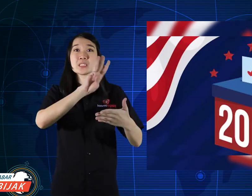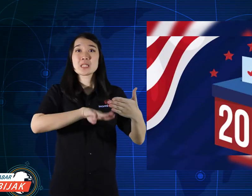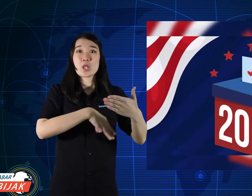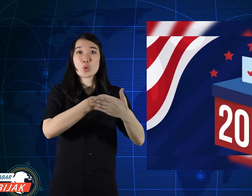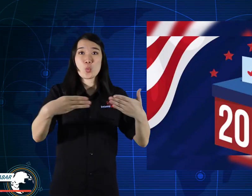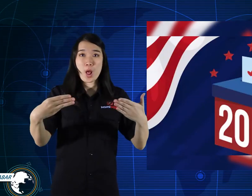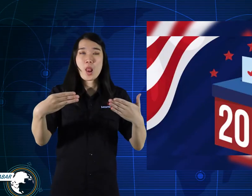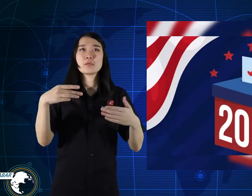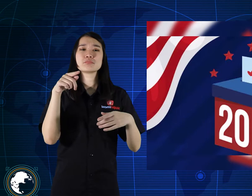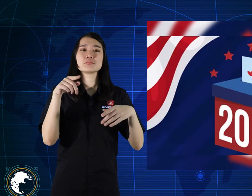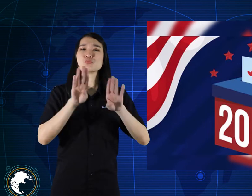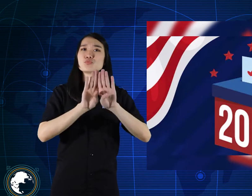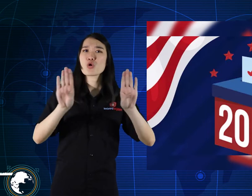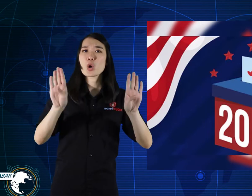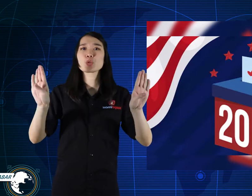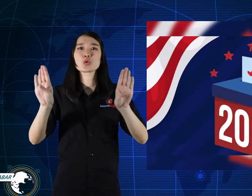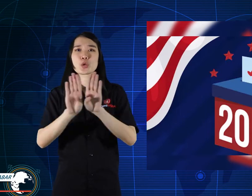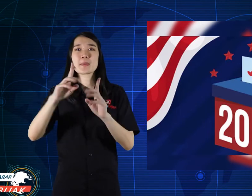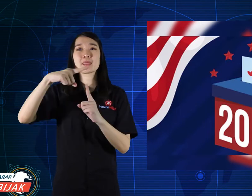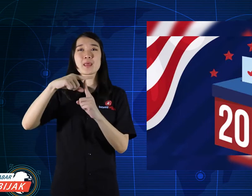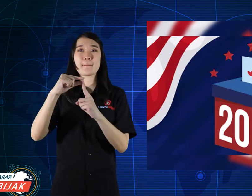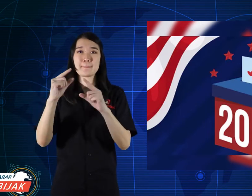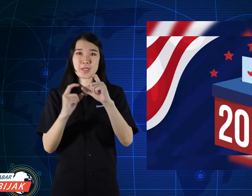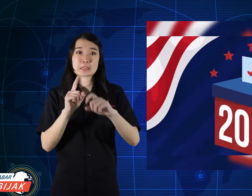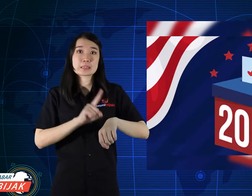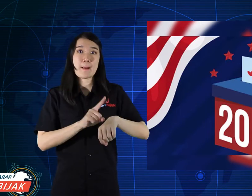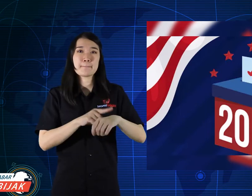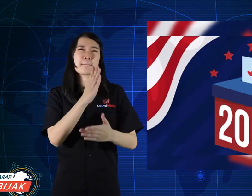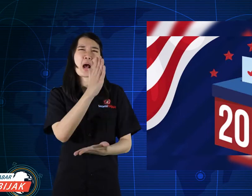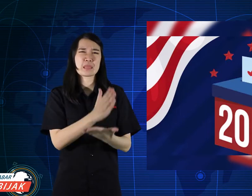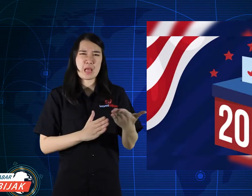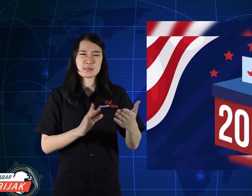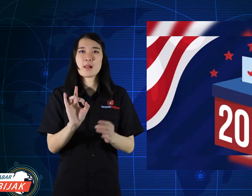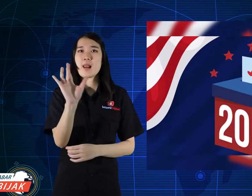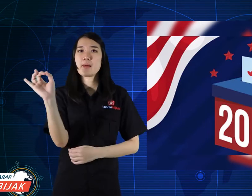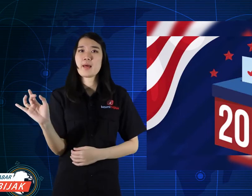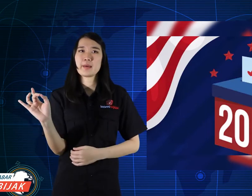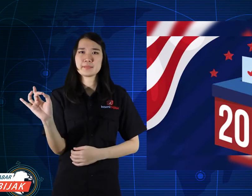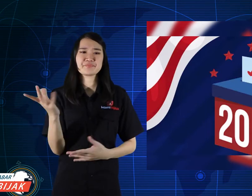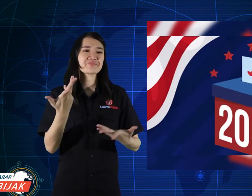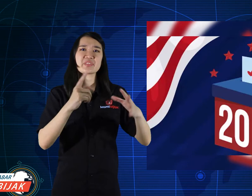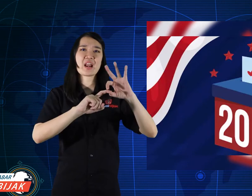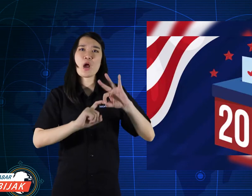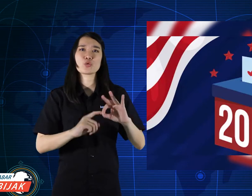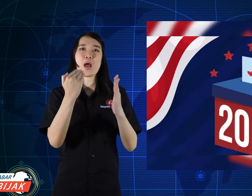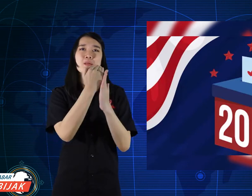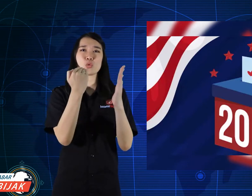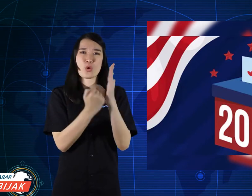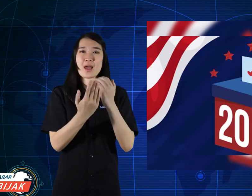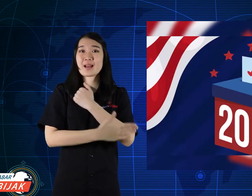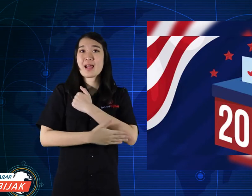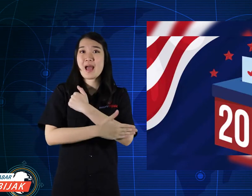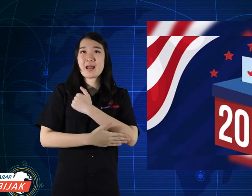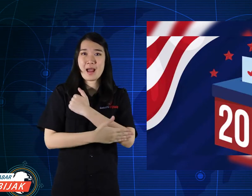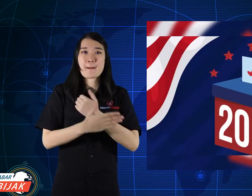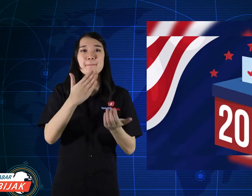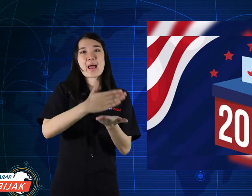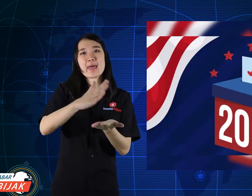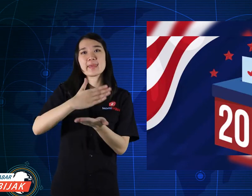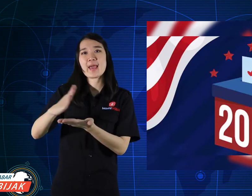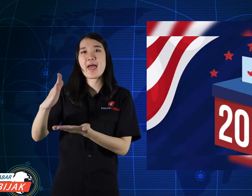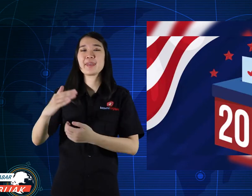TPS opening and closing schedule or deadline varies depending on state policy.